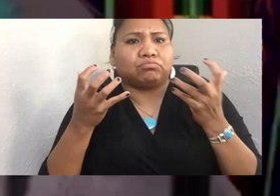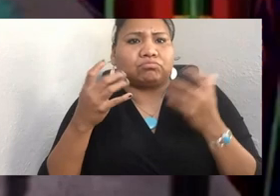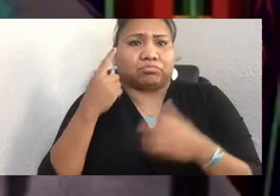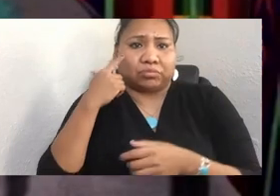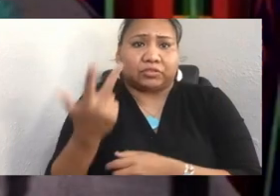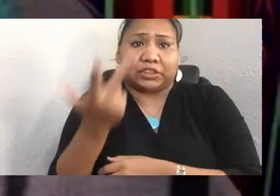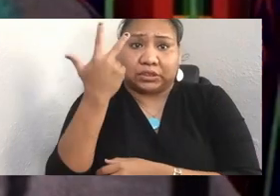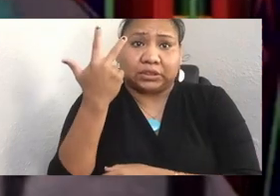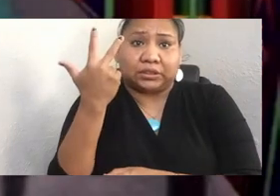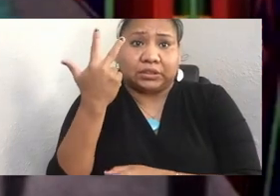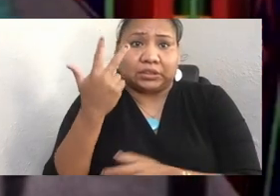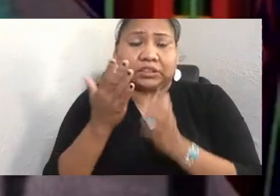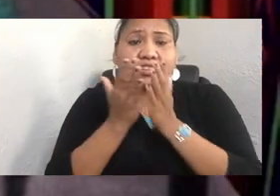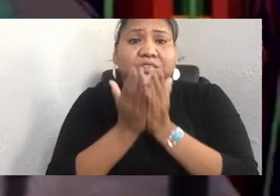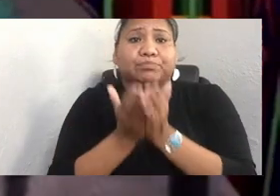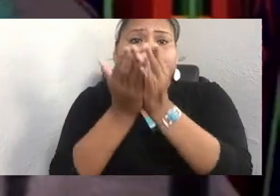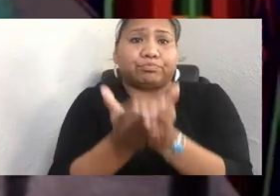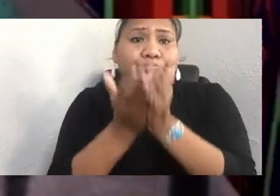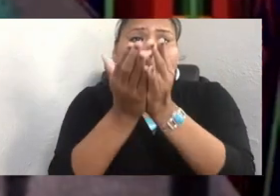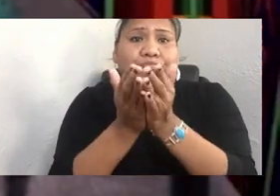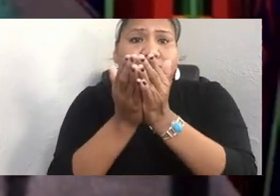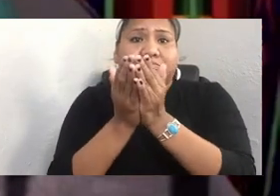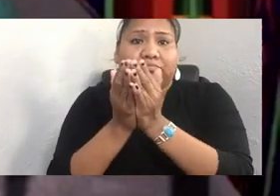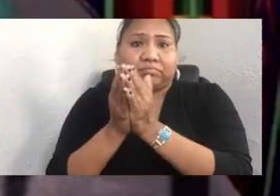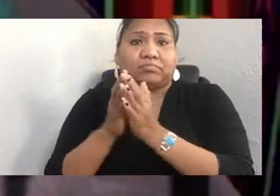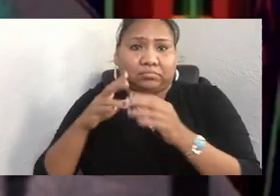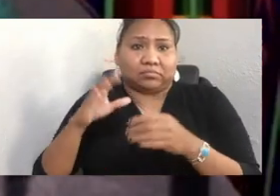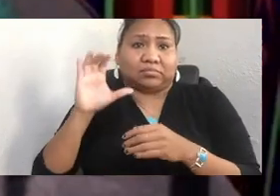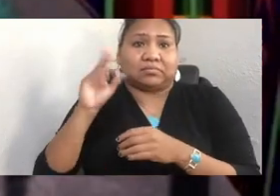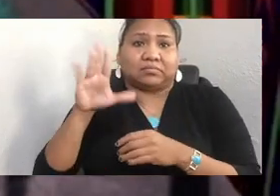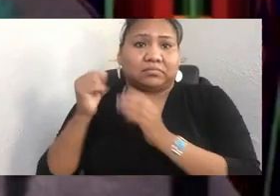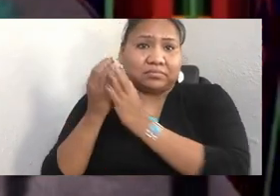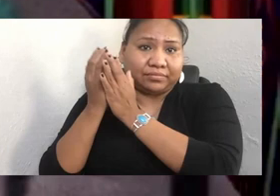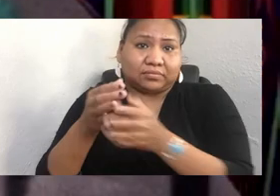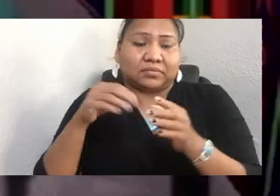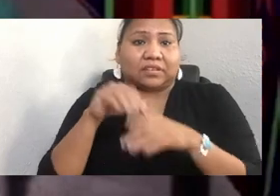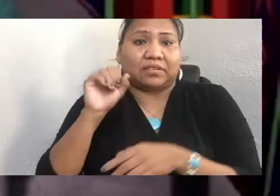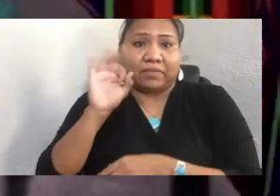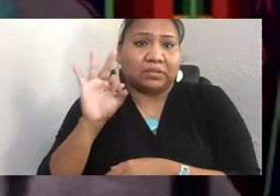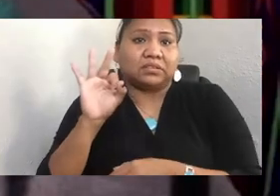And the indigenous people in the Bay Area got together,